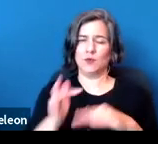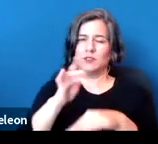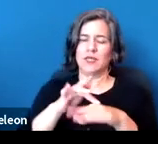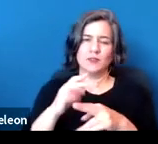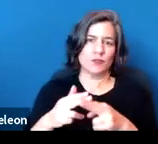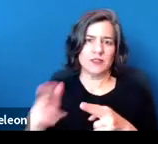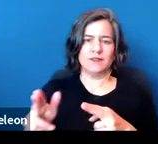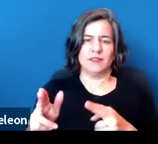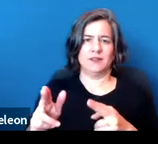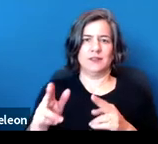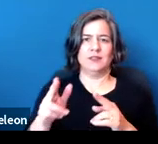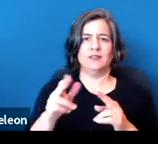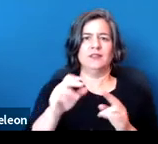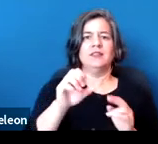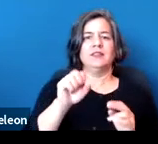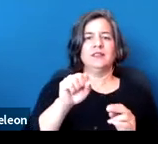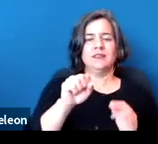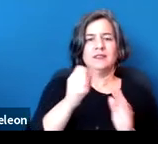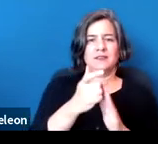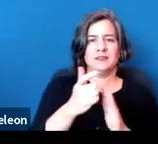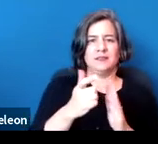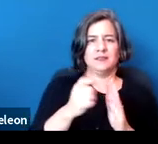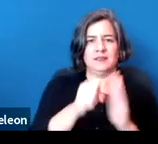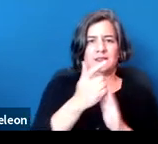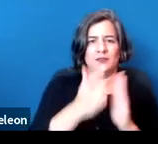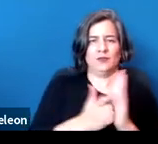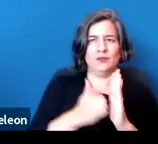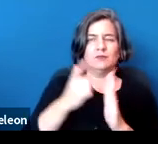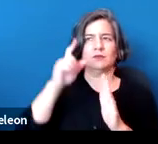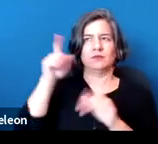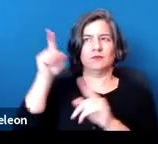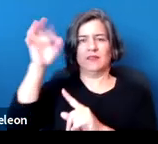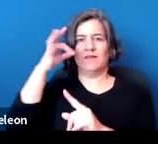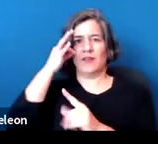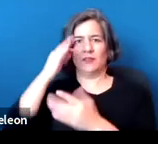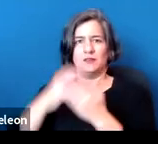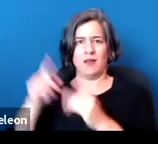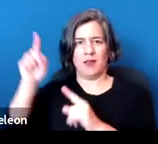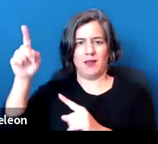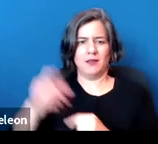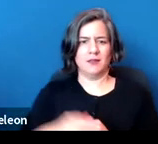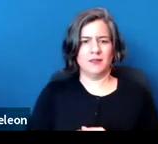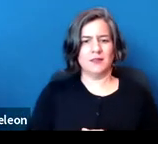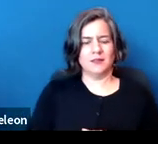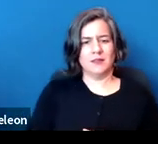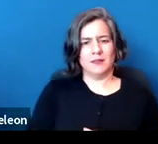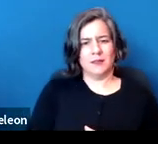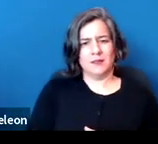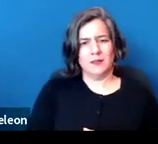that that person poses to life or property that, again, is going to mean that there's not a legal requirement